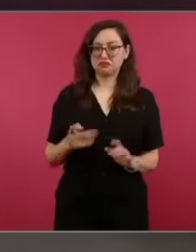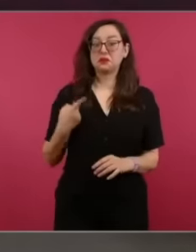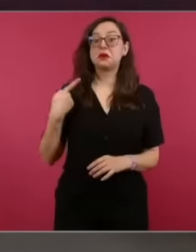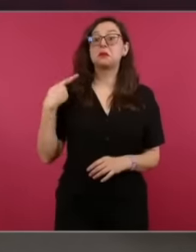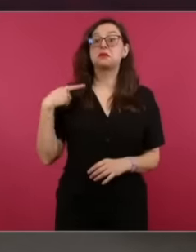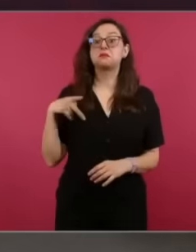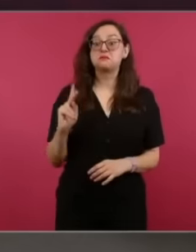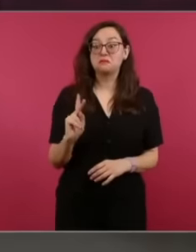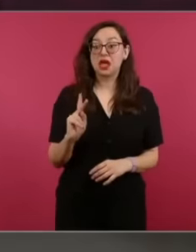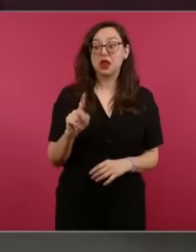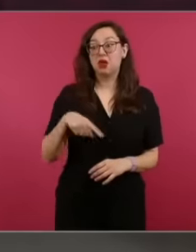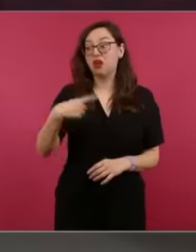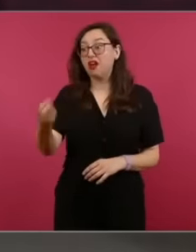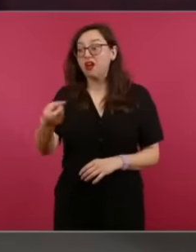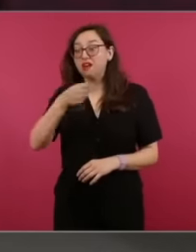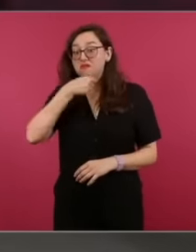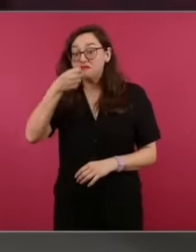course of the double standards of all this